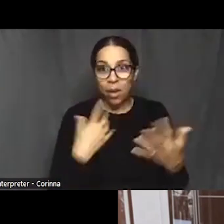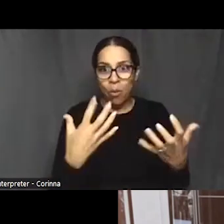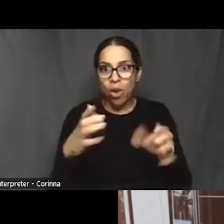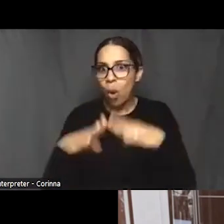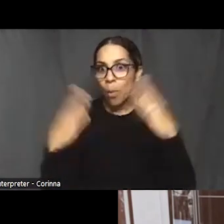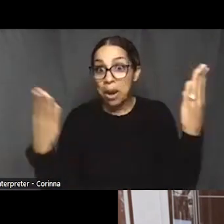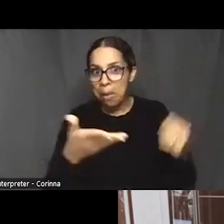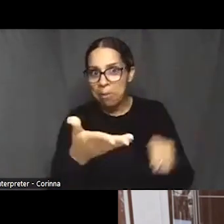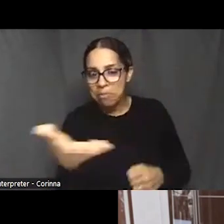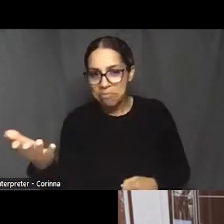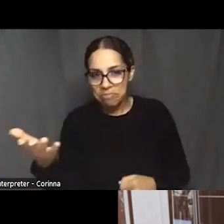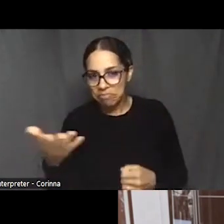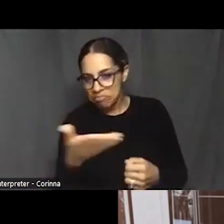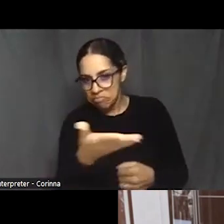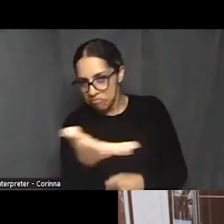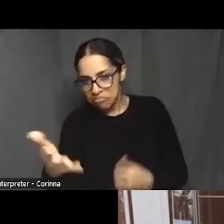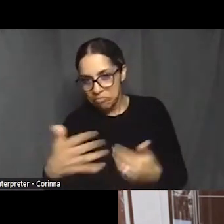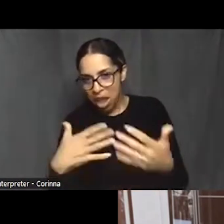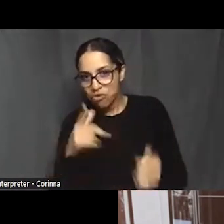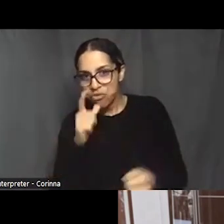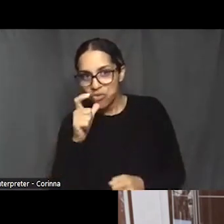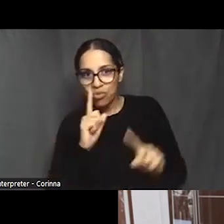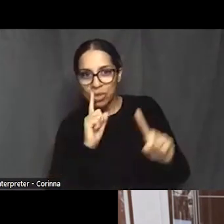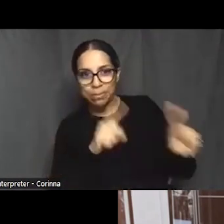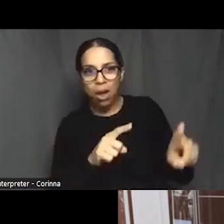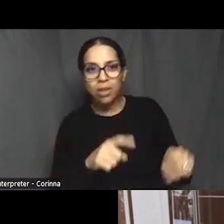But it this policy